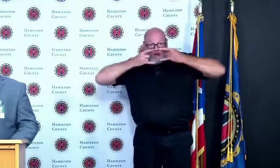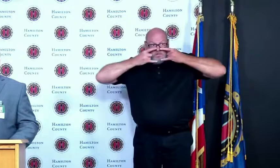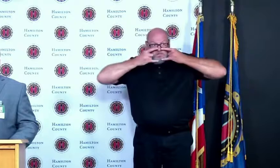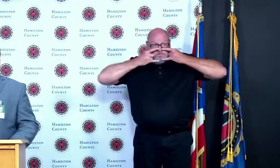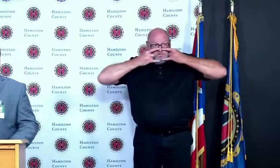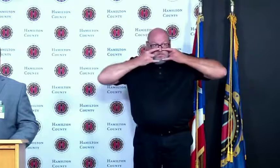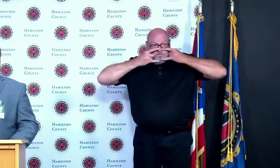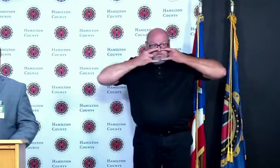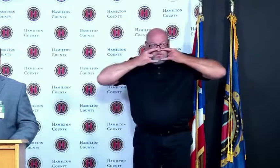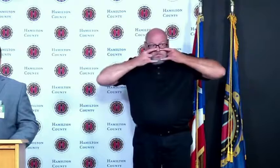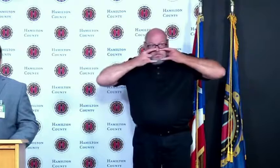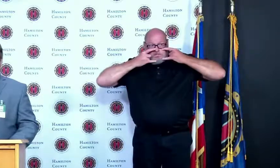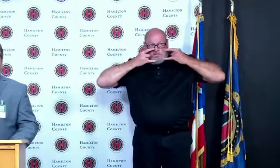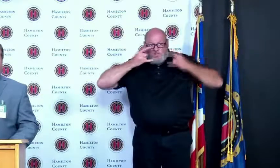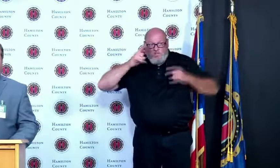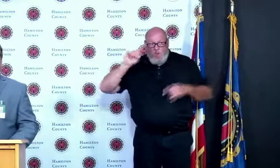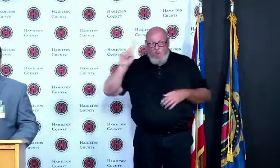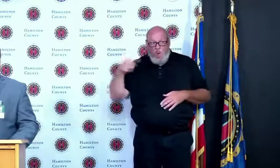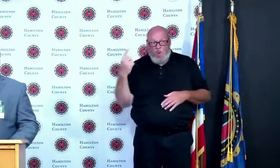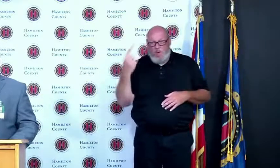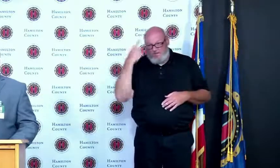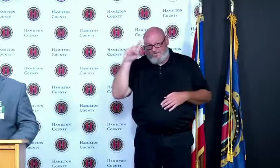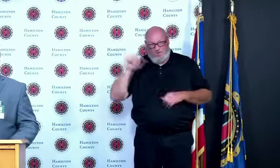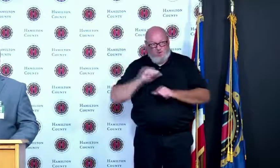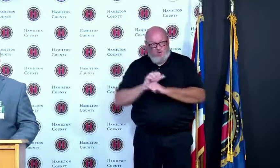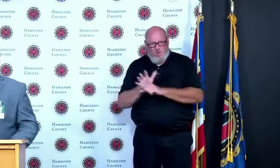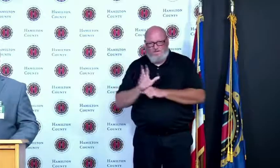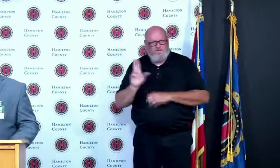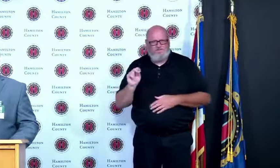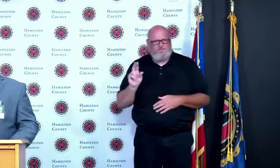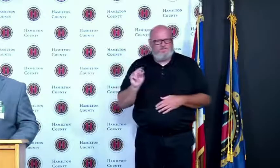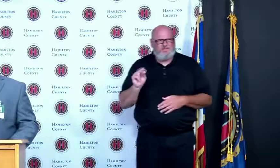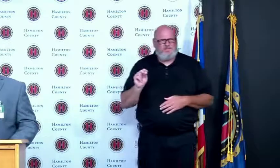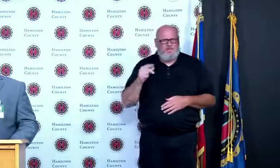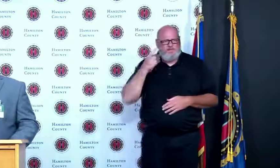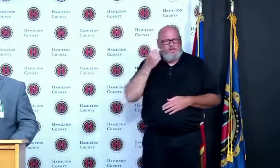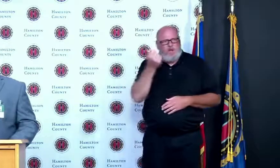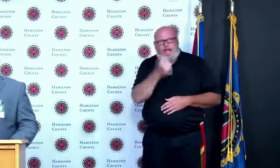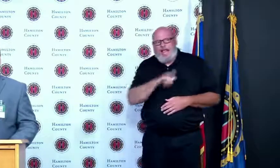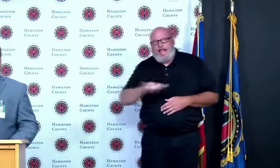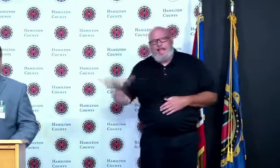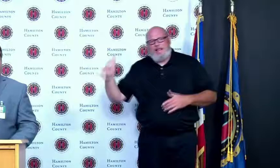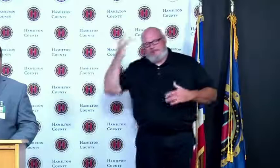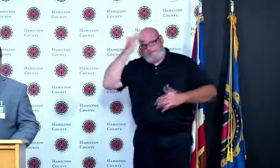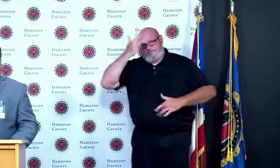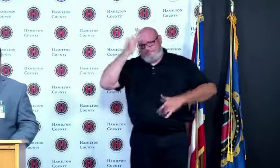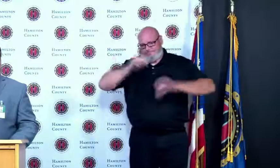infectious disease you may have gone to the doctor five years ago and been surprised to see a doctor